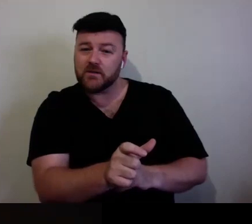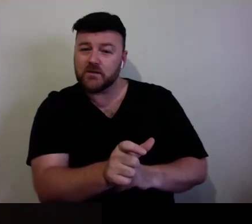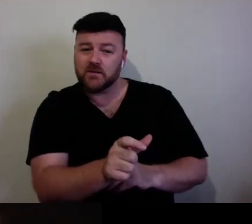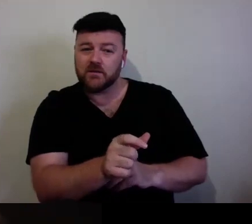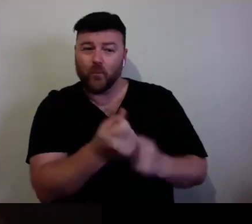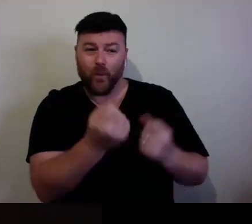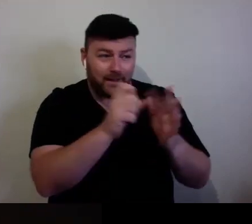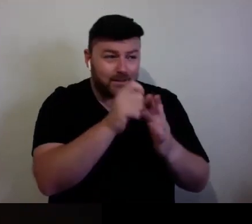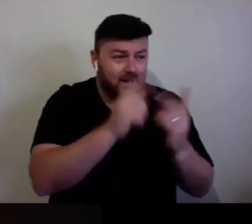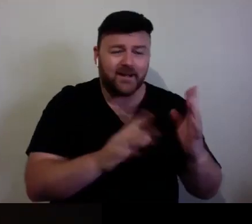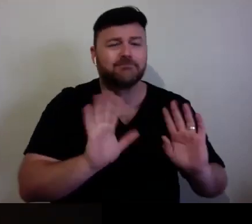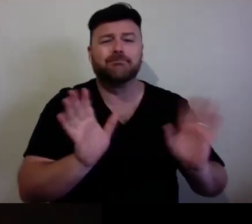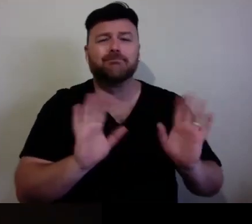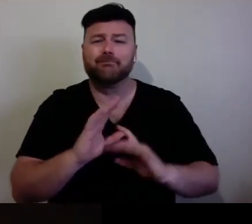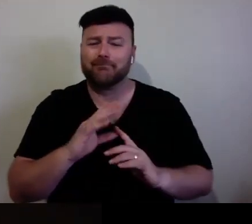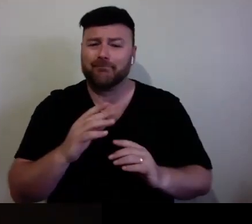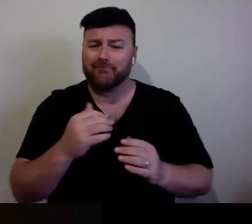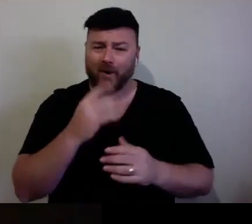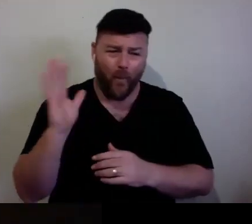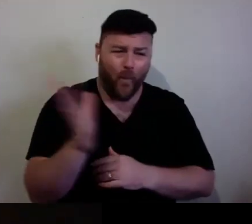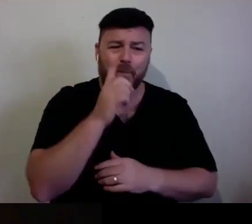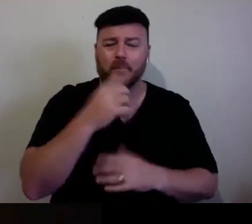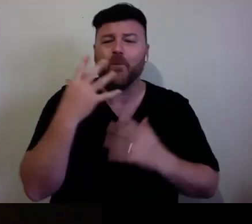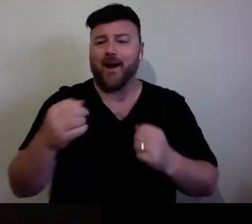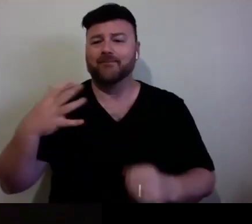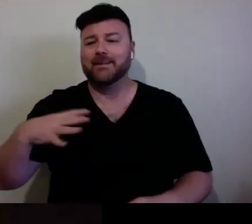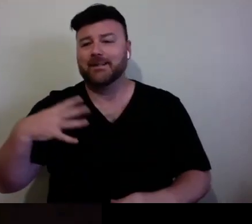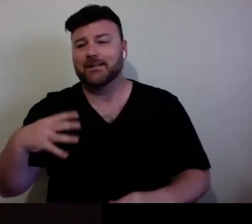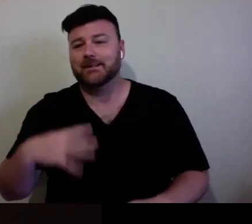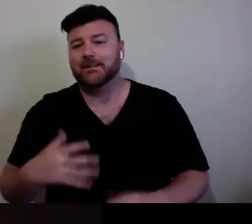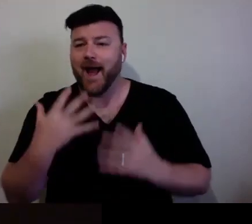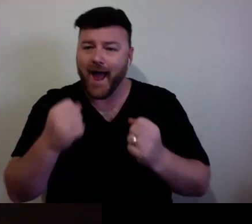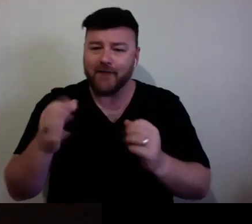Thanks for that. I will go to another question, if that's OK.